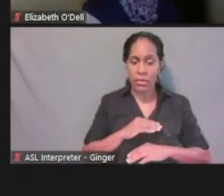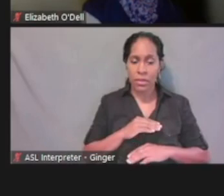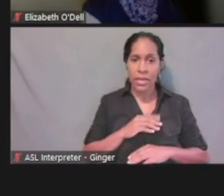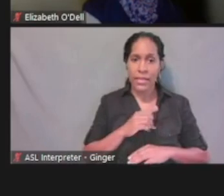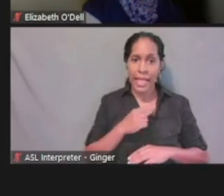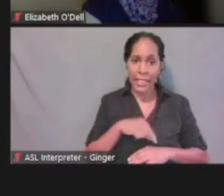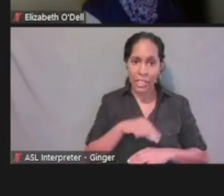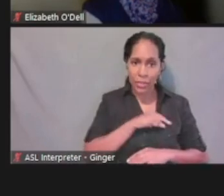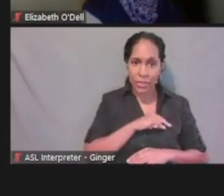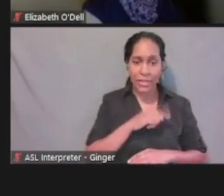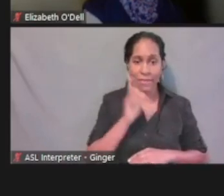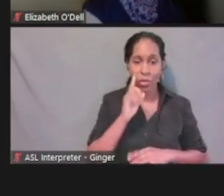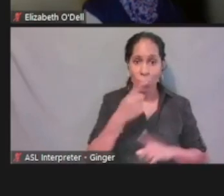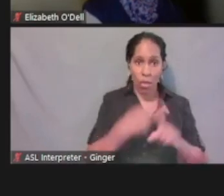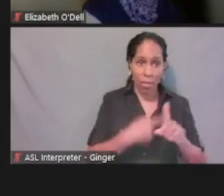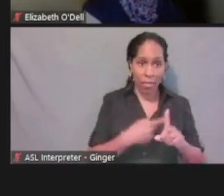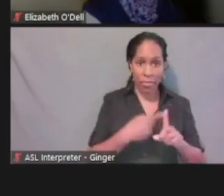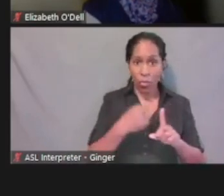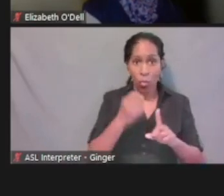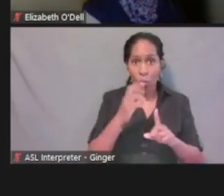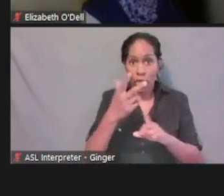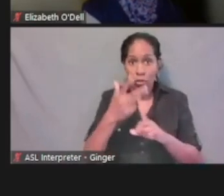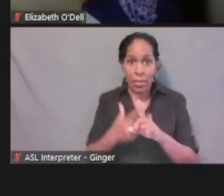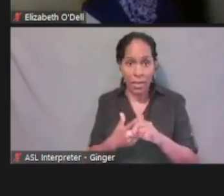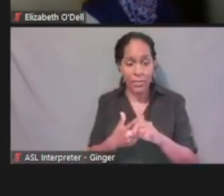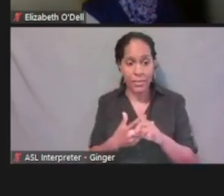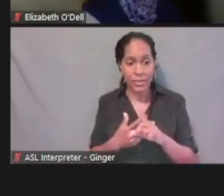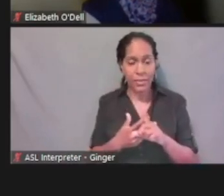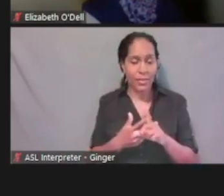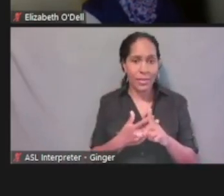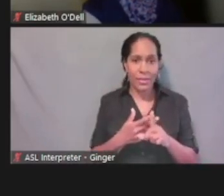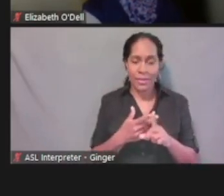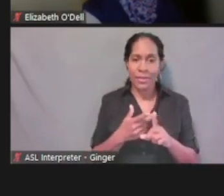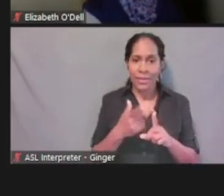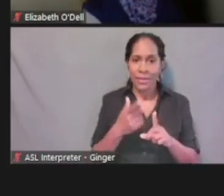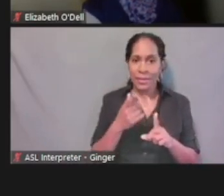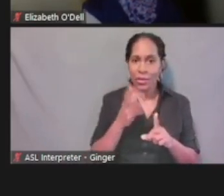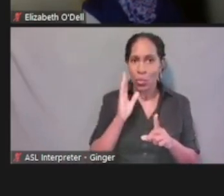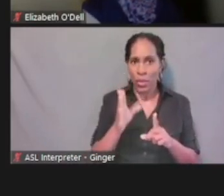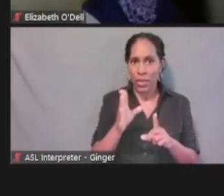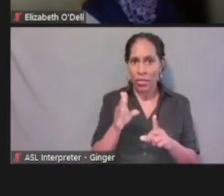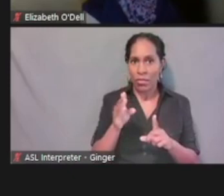or the three months, I have those services covered or paid for.